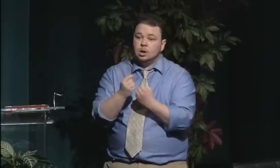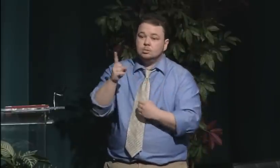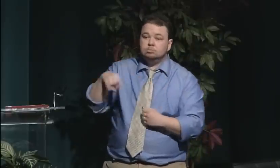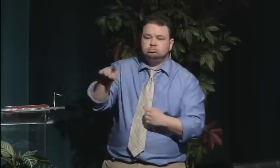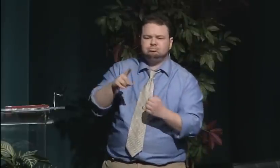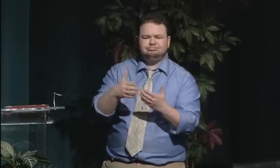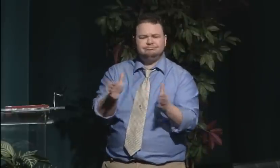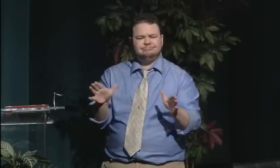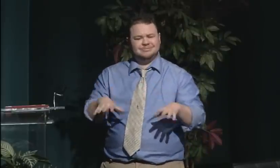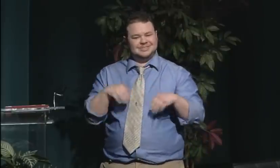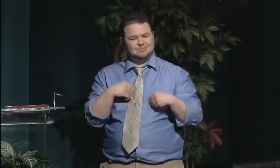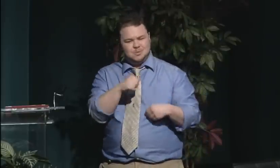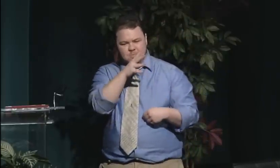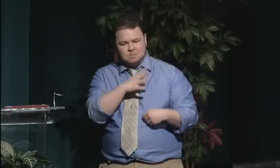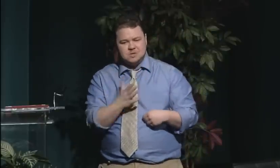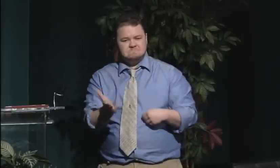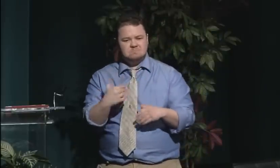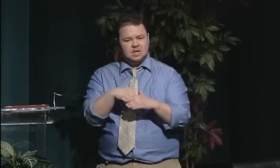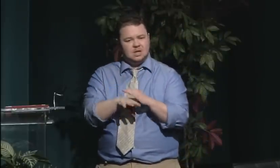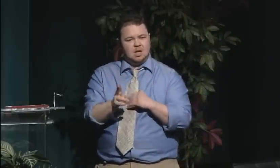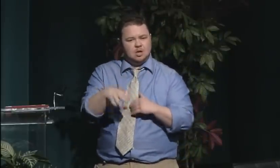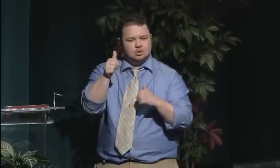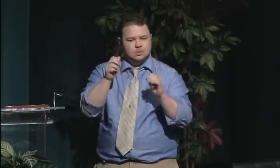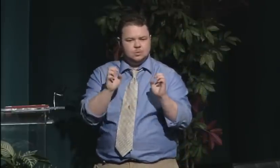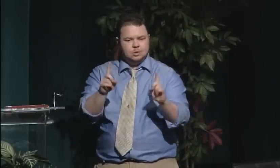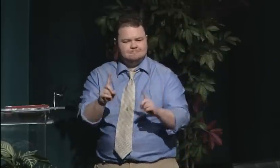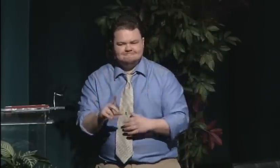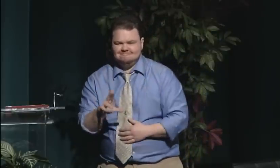At the convention, they declared that women's education